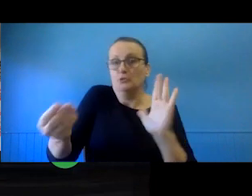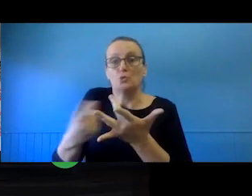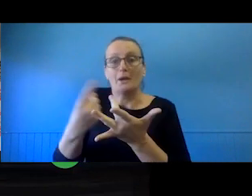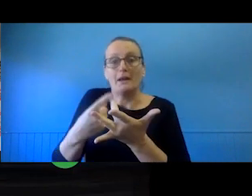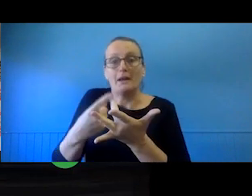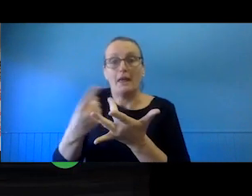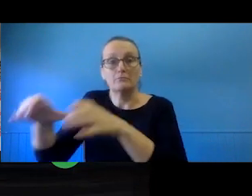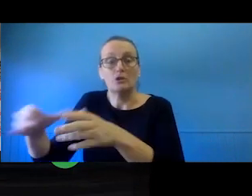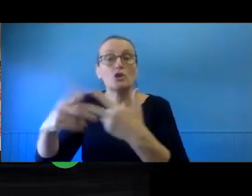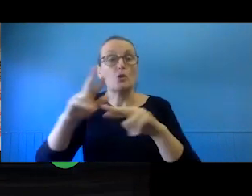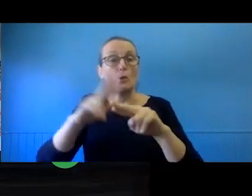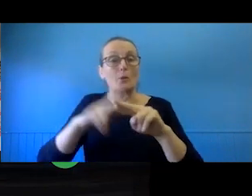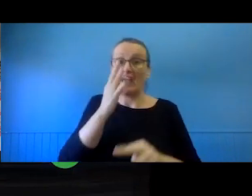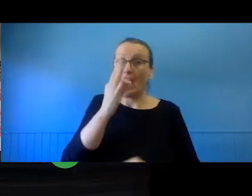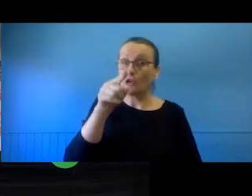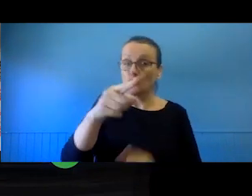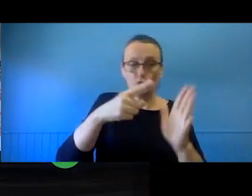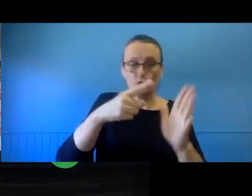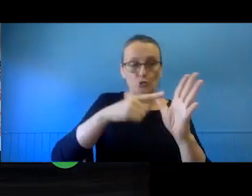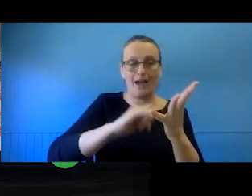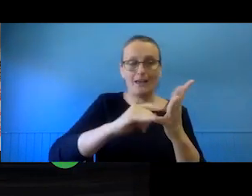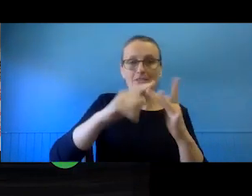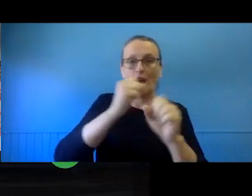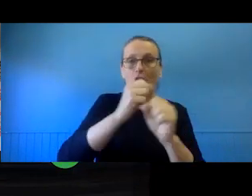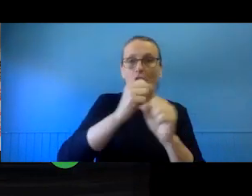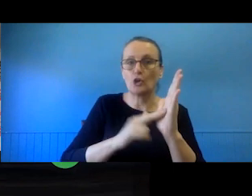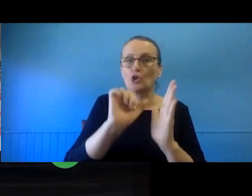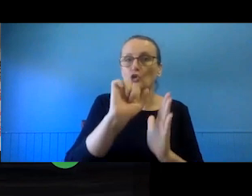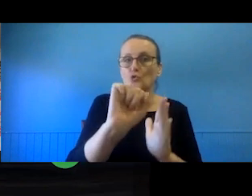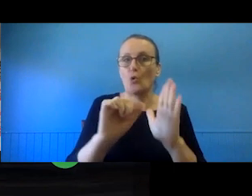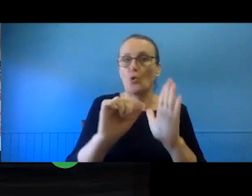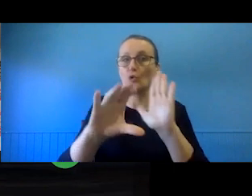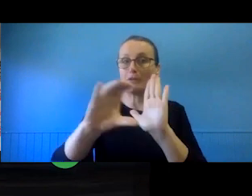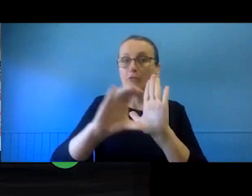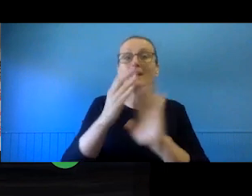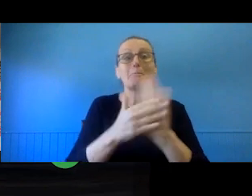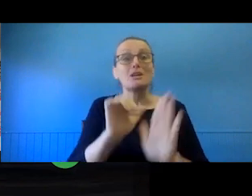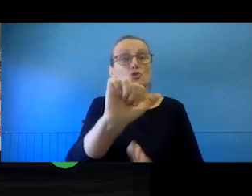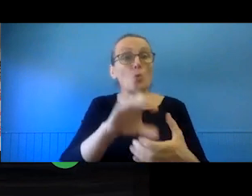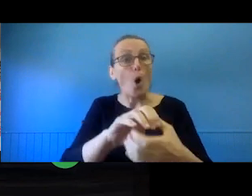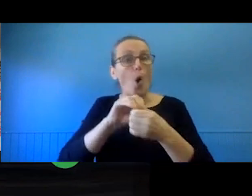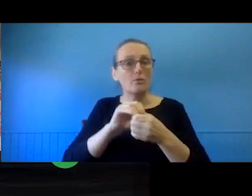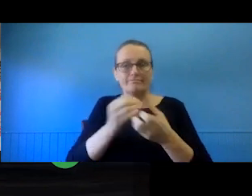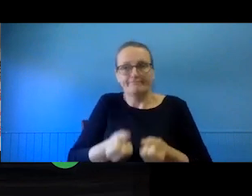assign your copyright in a contract or some kind of legal document, you are giving up ownership of that material for the benefit of somebody